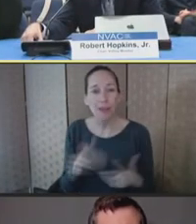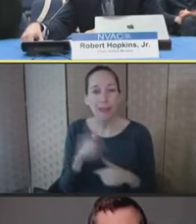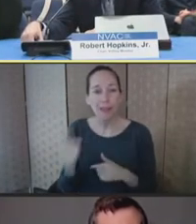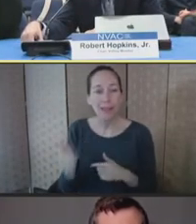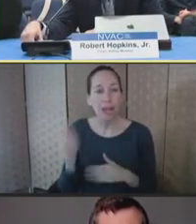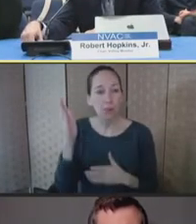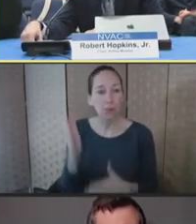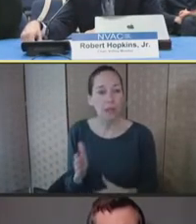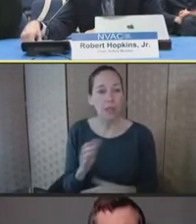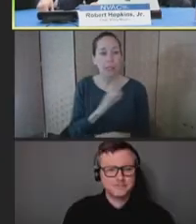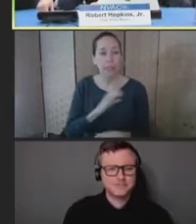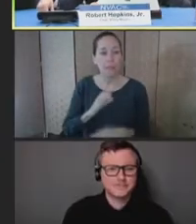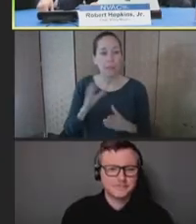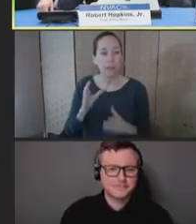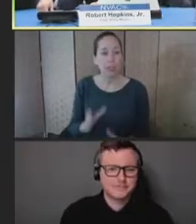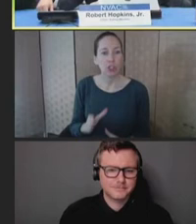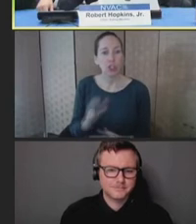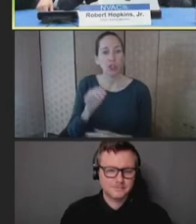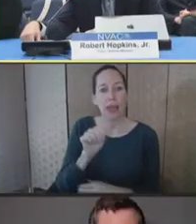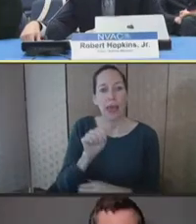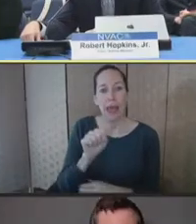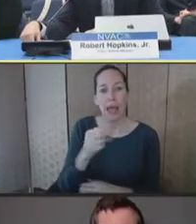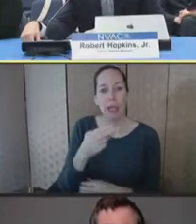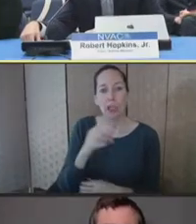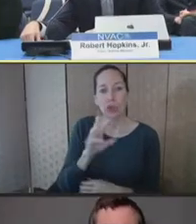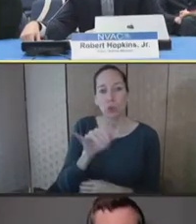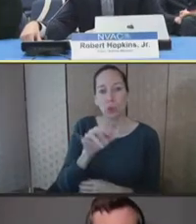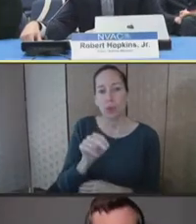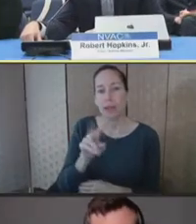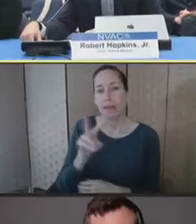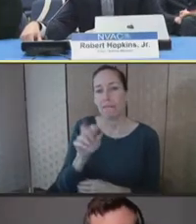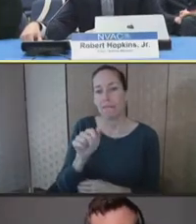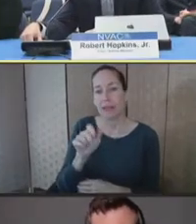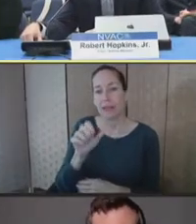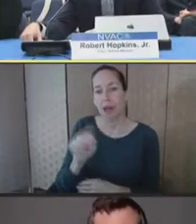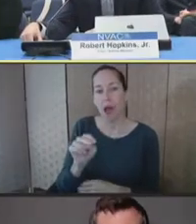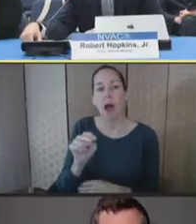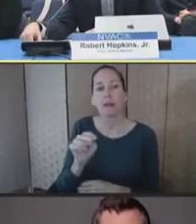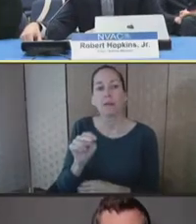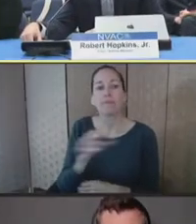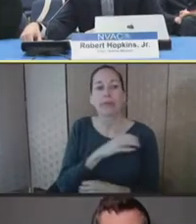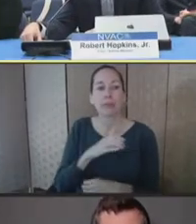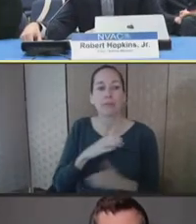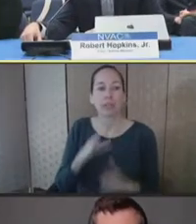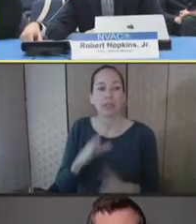from the New York City Department of Health and Mental Hygiene. Dr. Vasan, your slides are up, you have the floor.